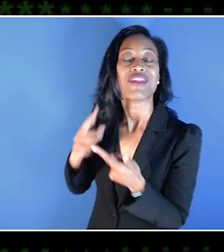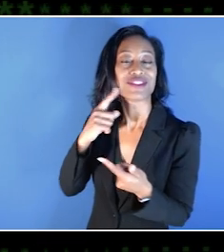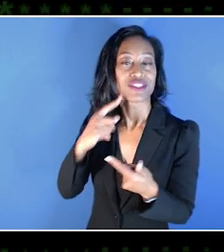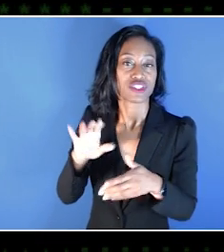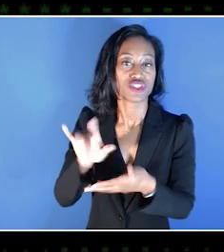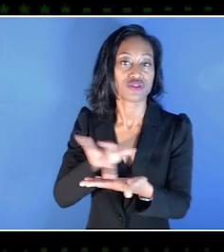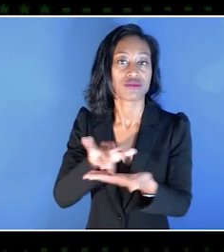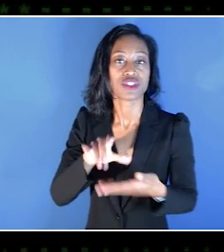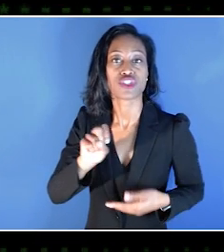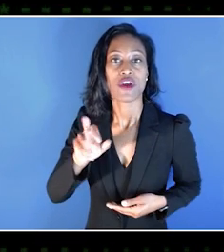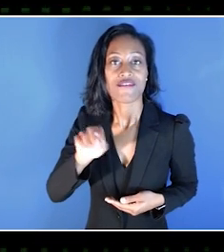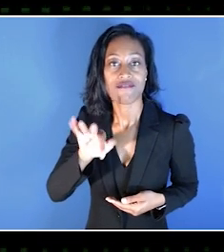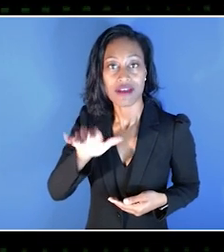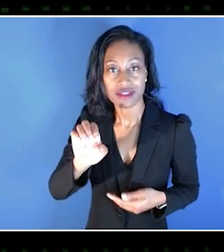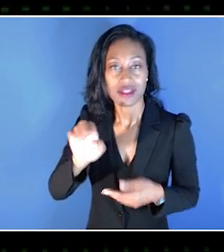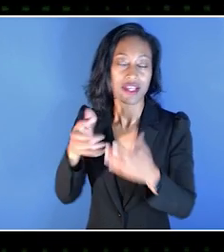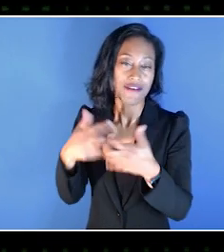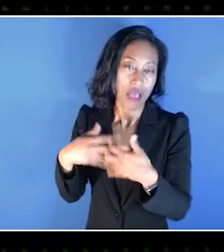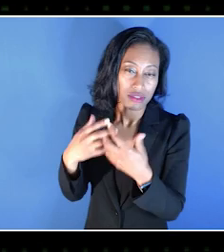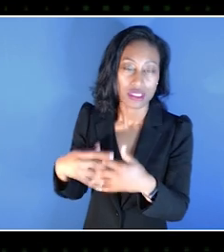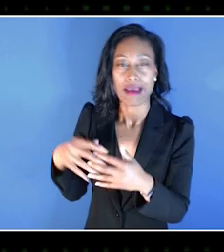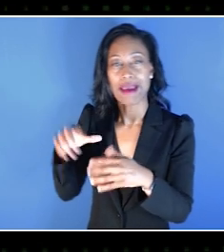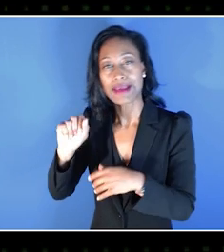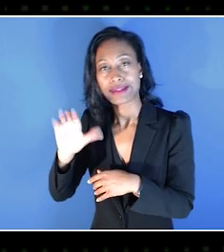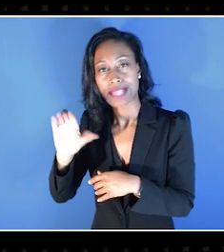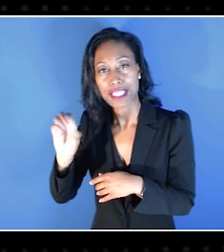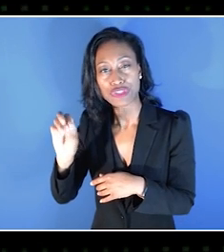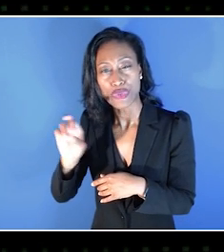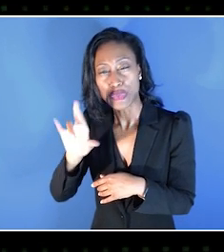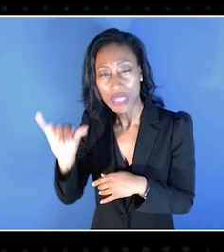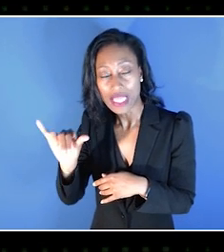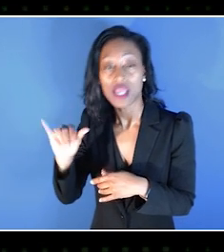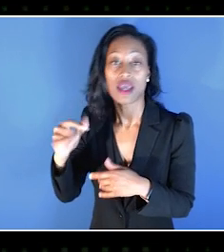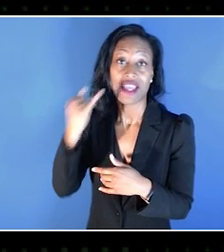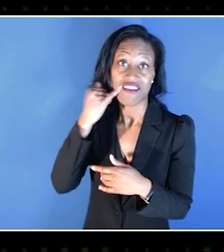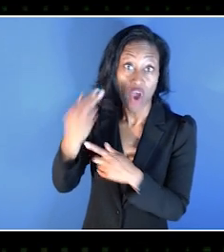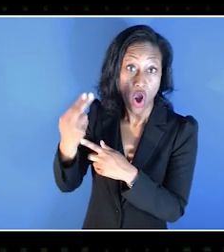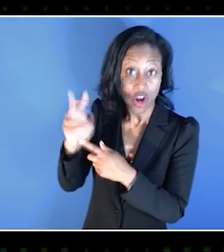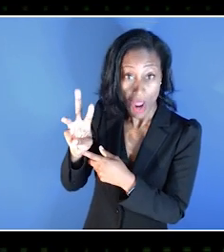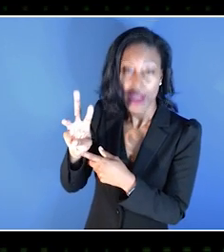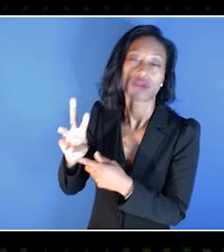our accessories, we partner with software as well. So if it's a piece of hardware, it comes through this lab.